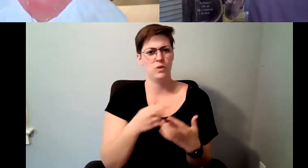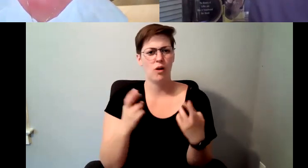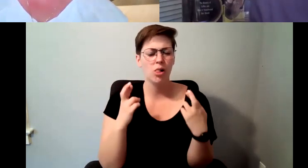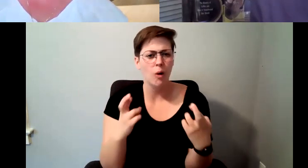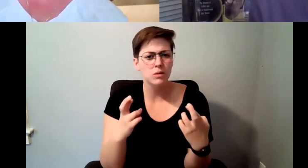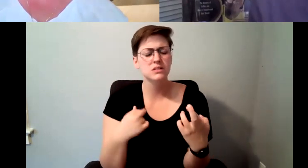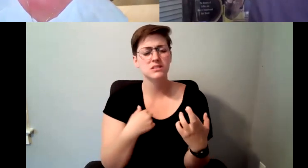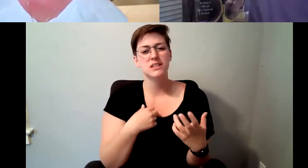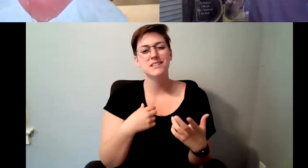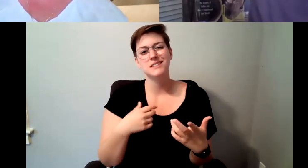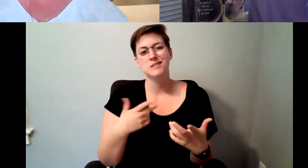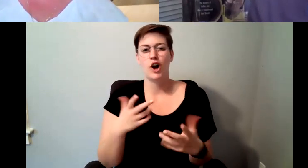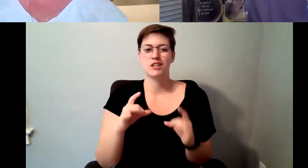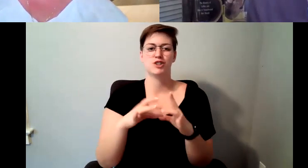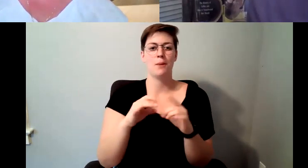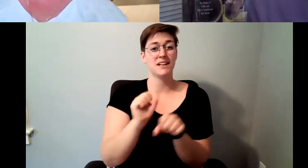or partners anyways as a partner.